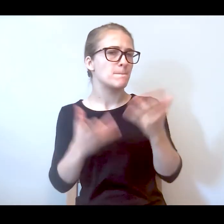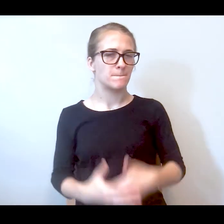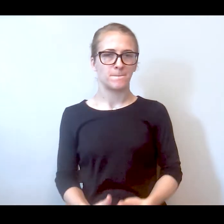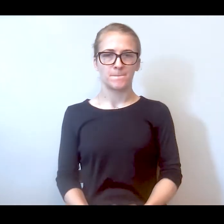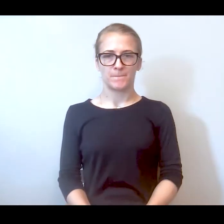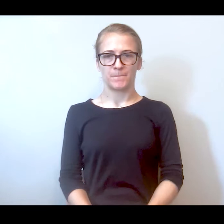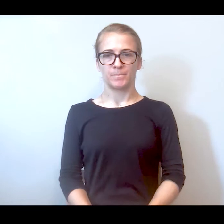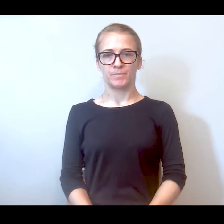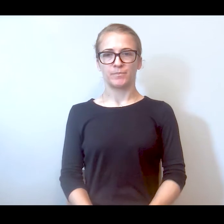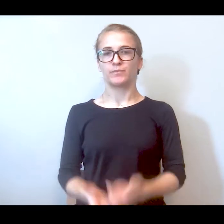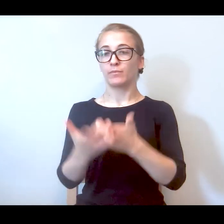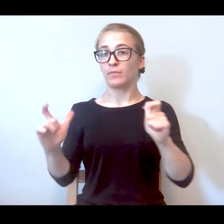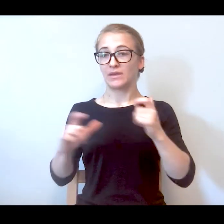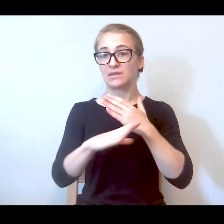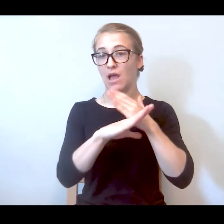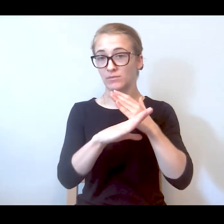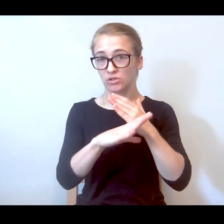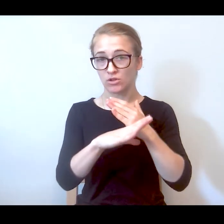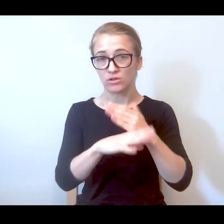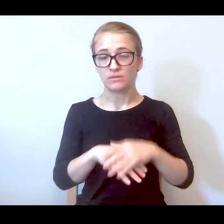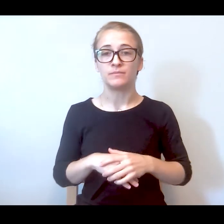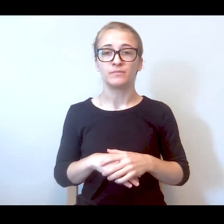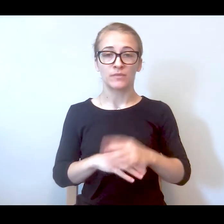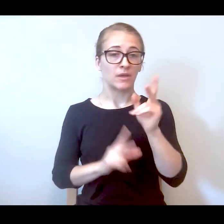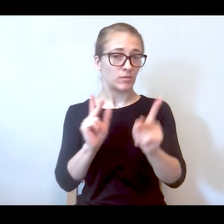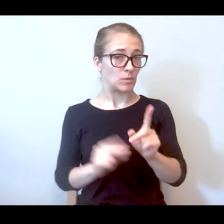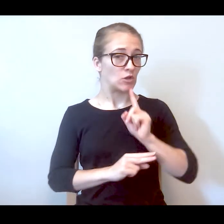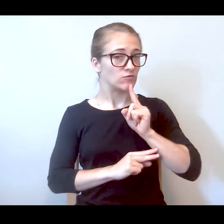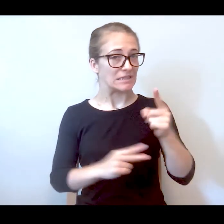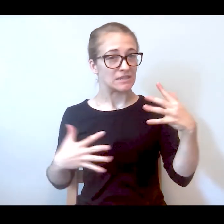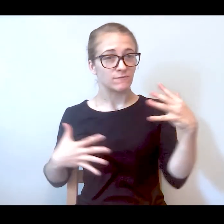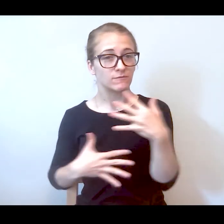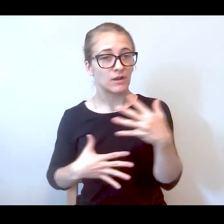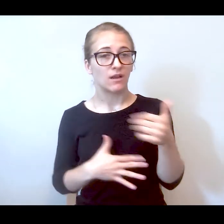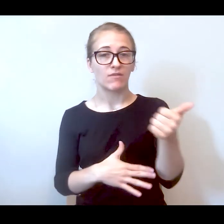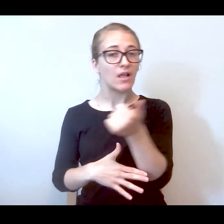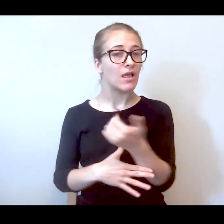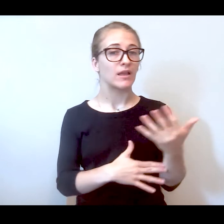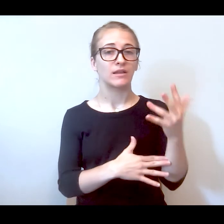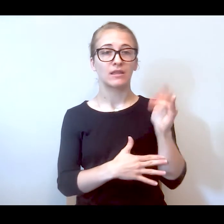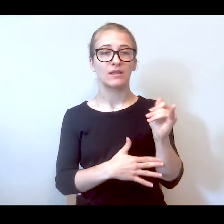The biggest obstacle is that people really are afraid of anything that undermines the